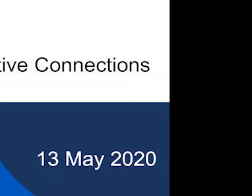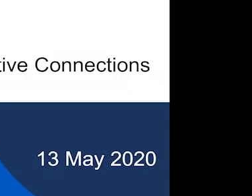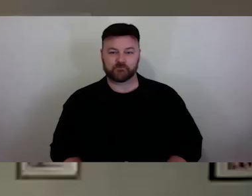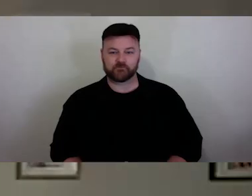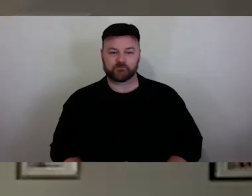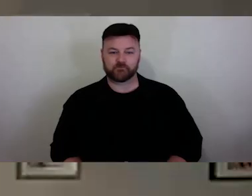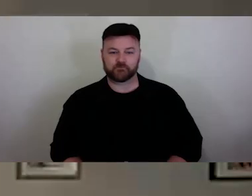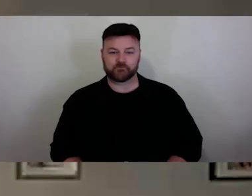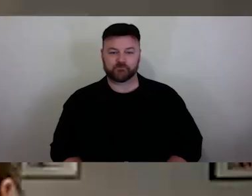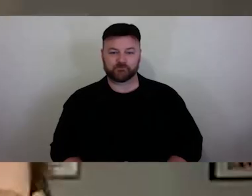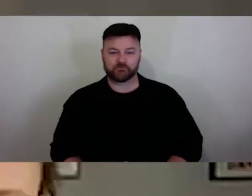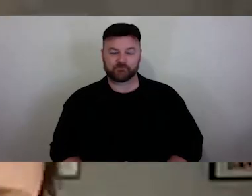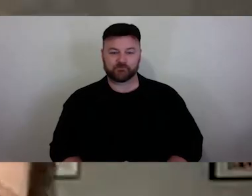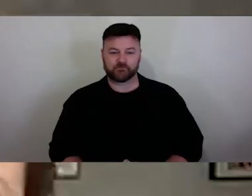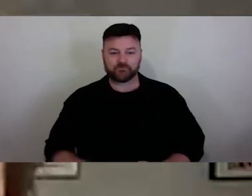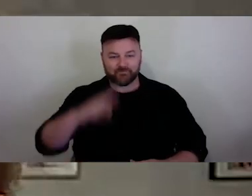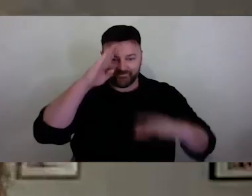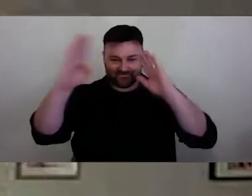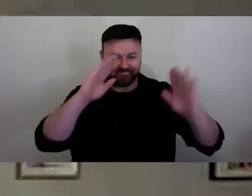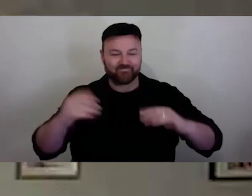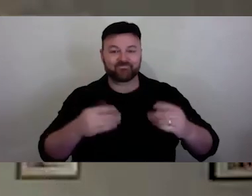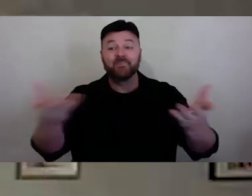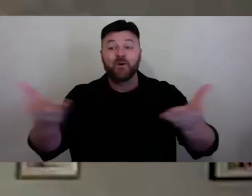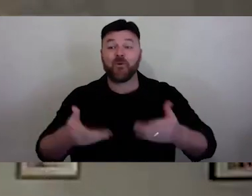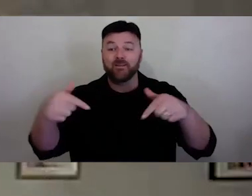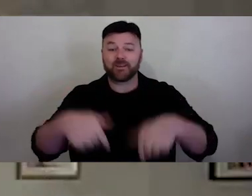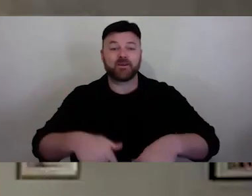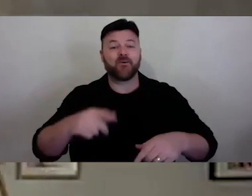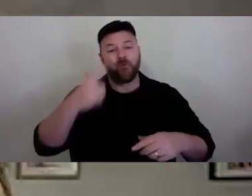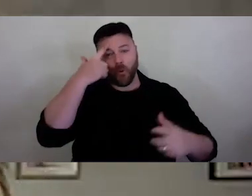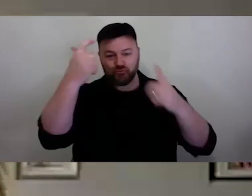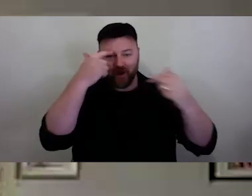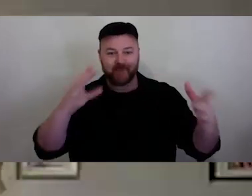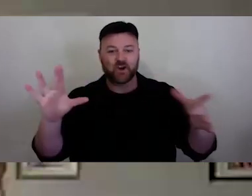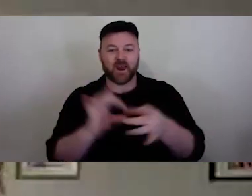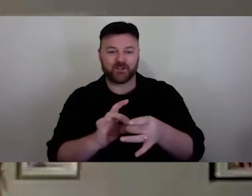Hello, everyone. Welcome to Creative Connections. My name is Frances, and I am your host for today's session